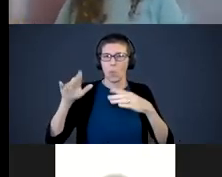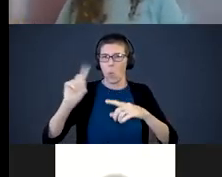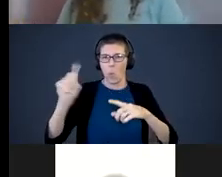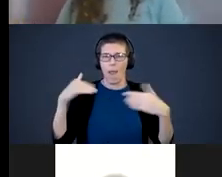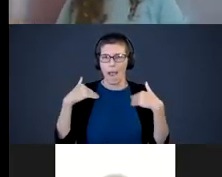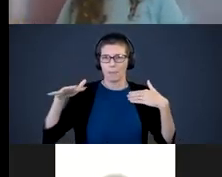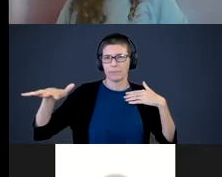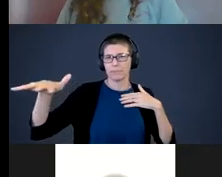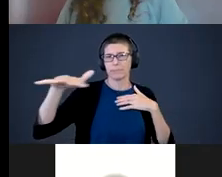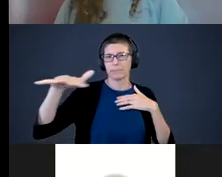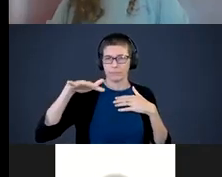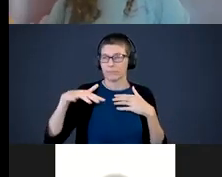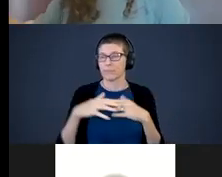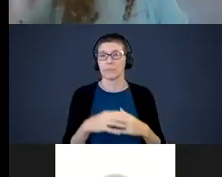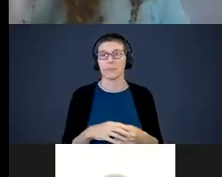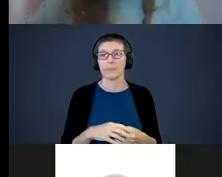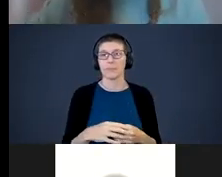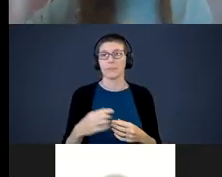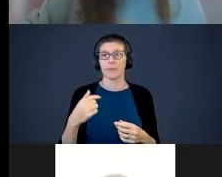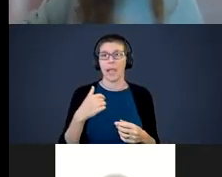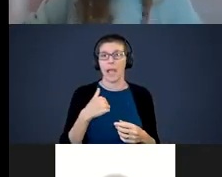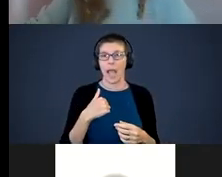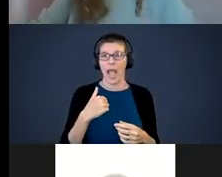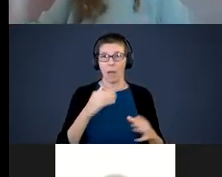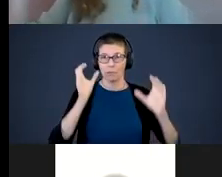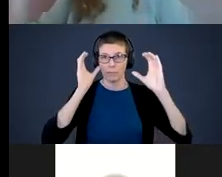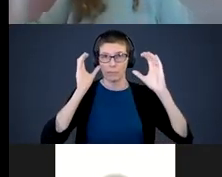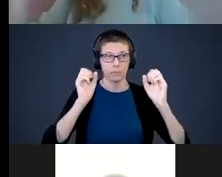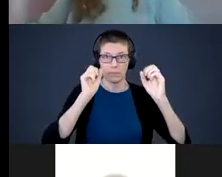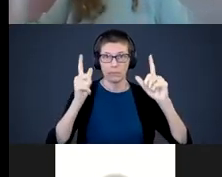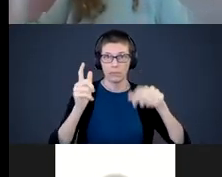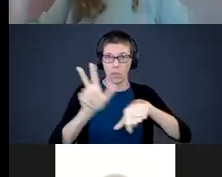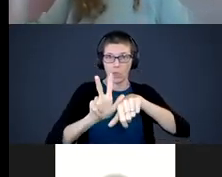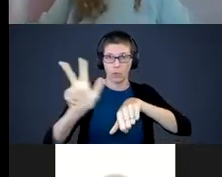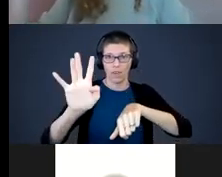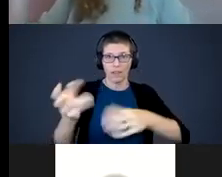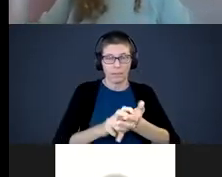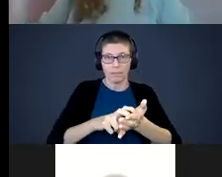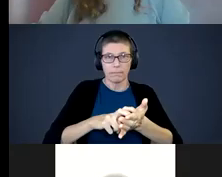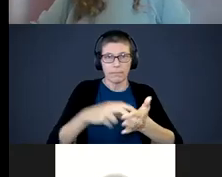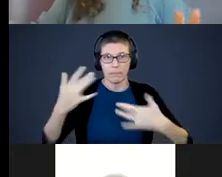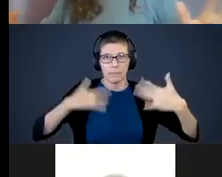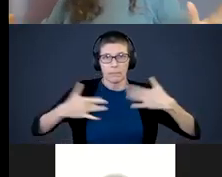in time to see the animals. I was awake and out of bed at 3:45. I was so excited. I had my clothes